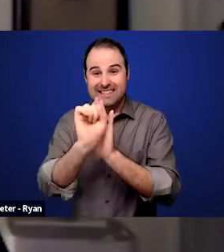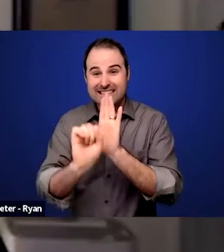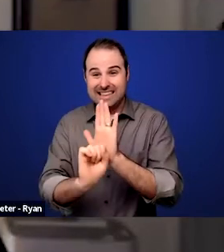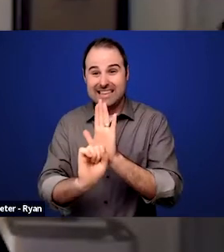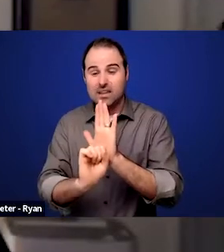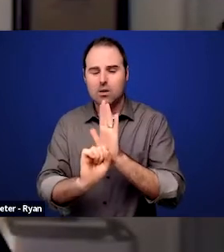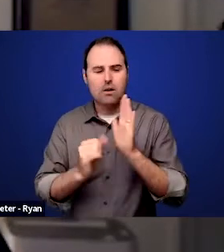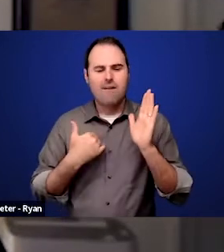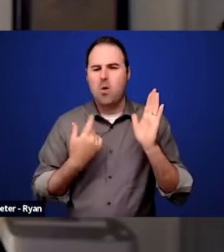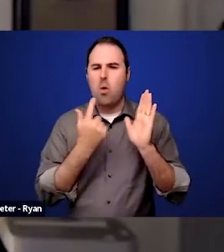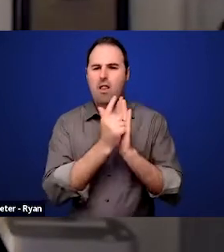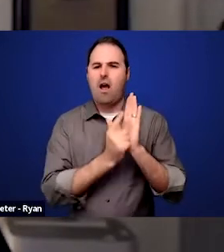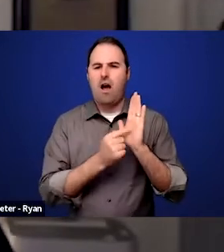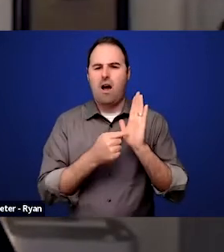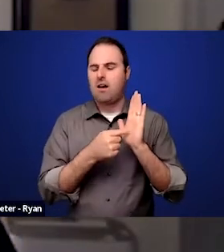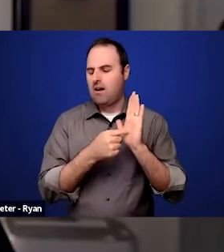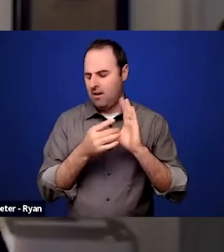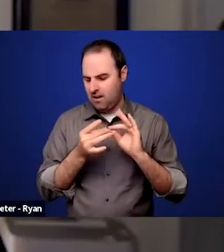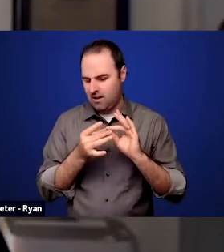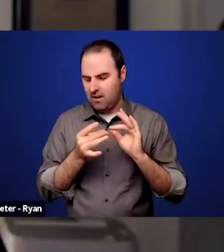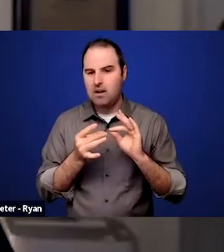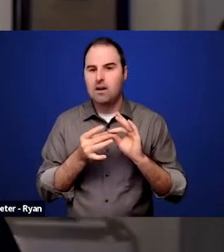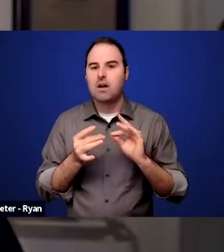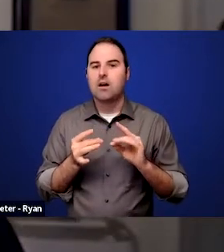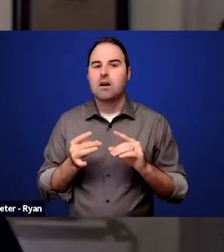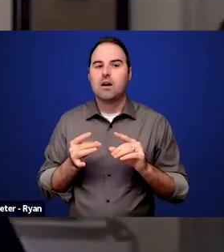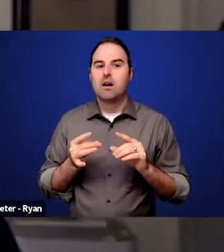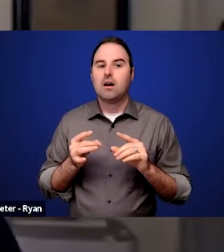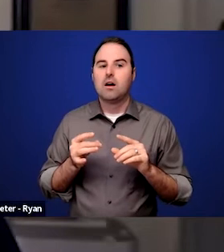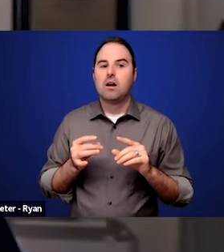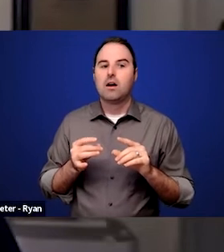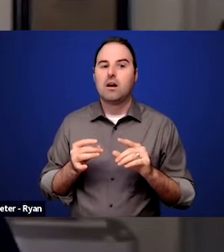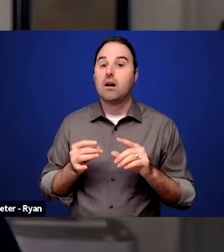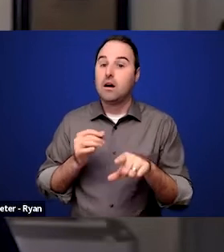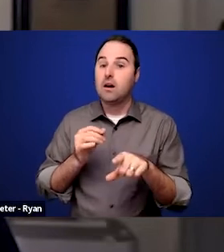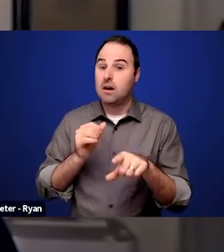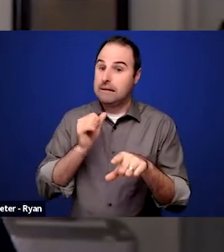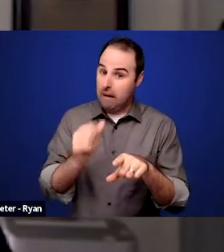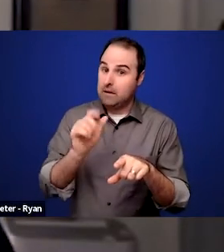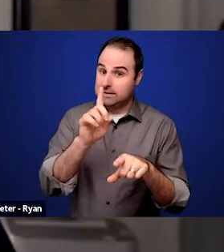that books that said non-disabled children at that point started to go to school at five,